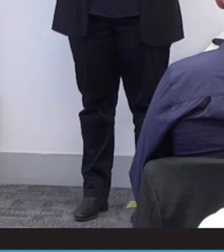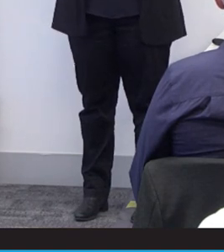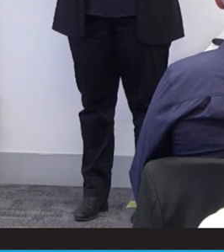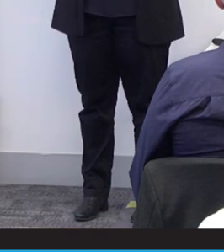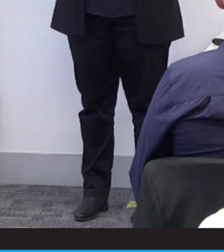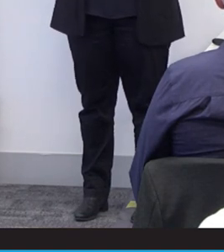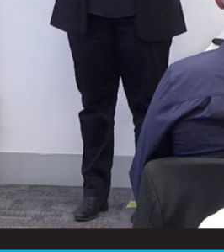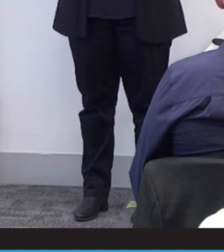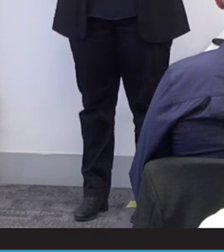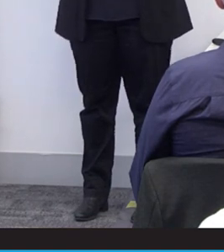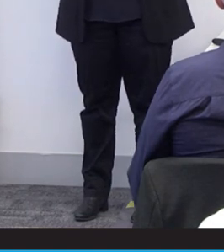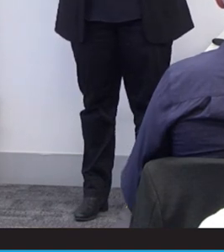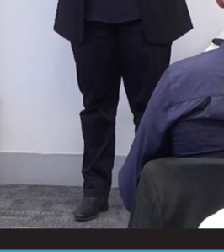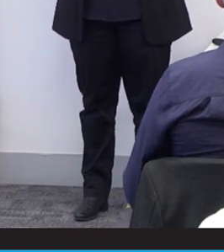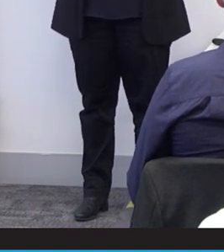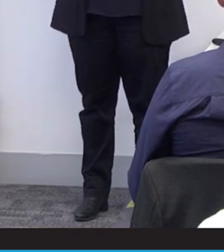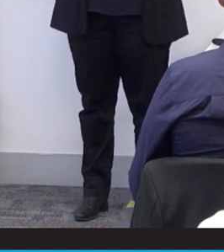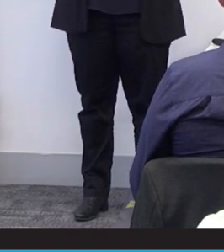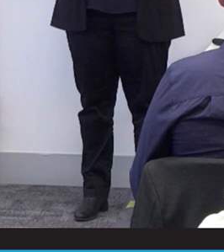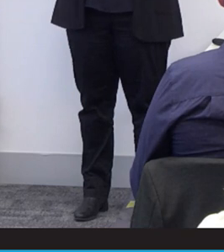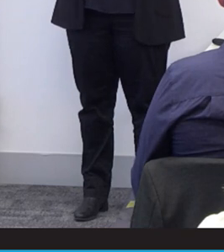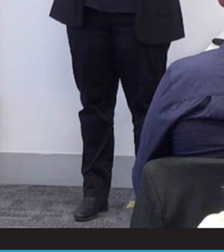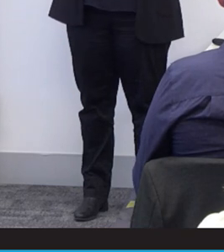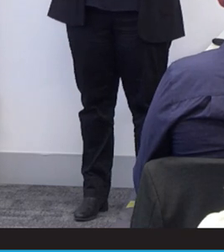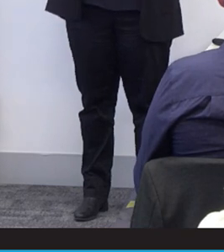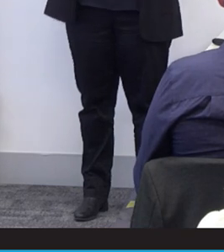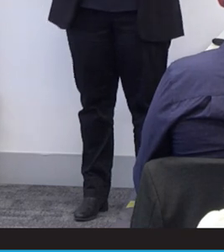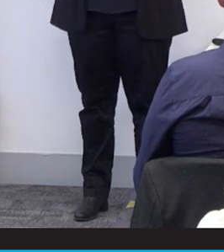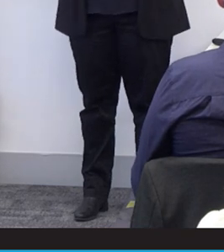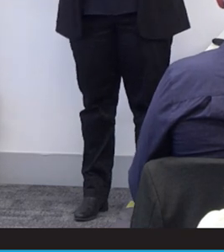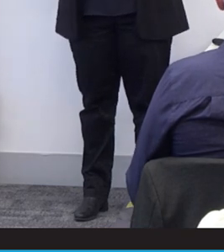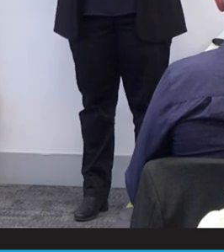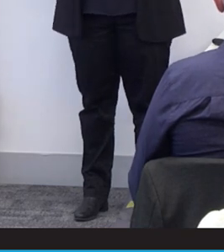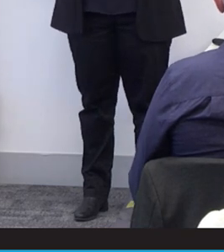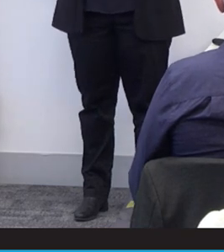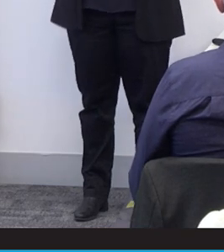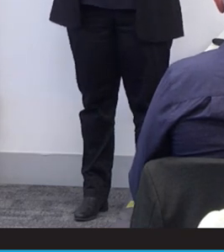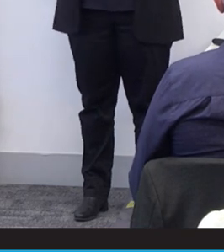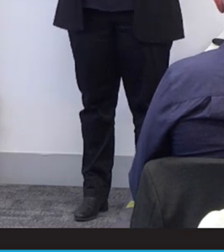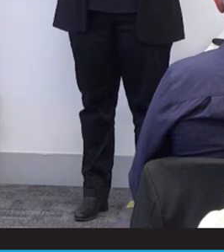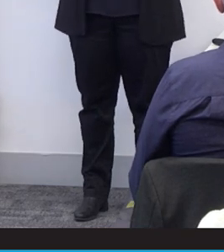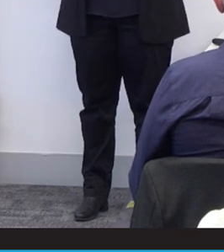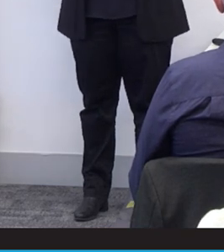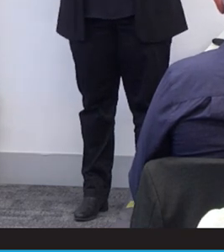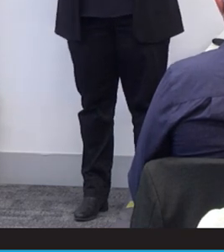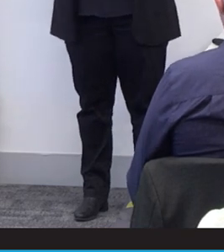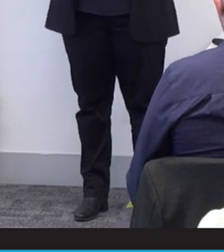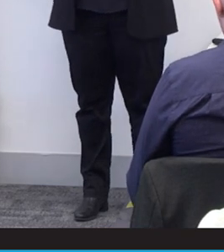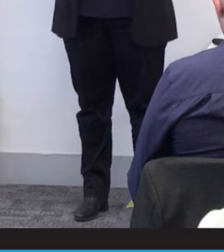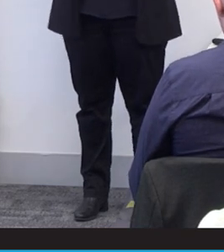I established the only local shredding company owned by a person with disabilities in Townsville.